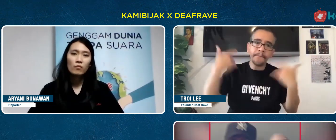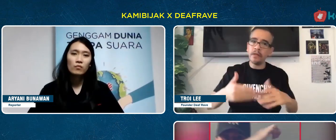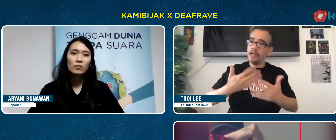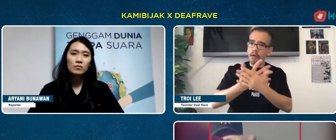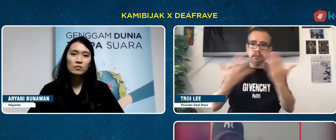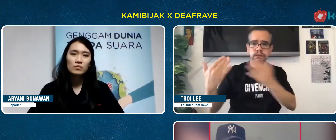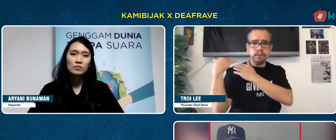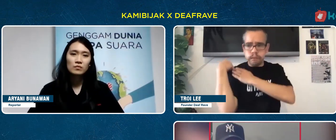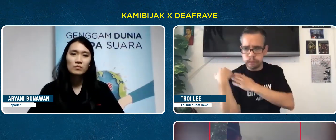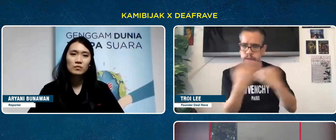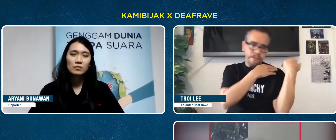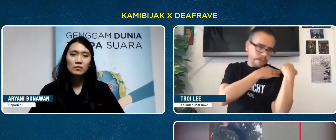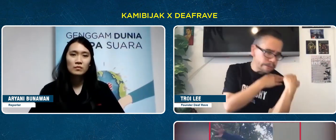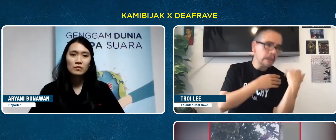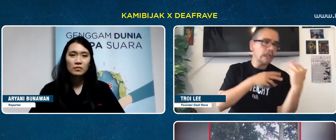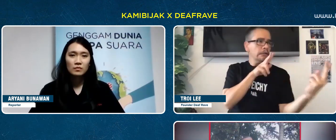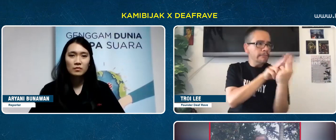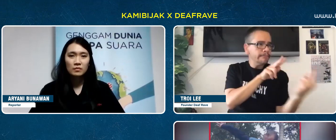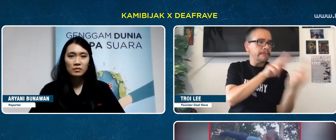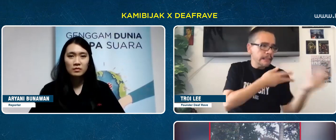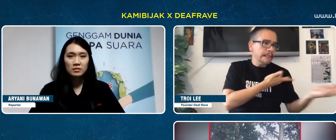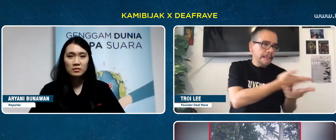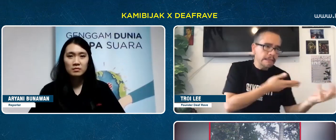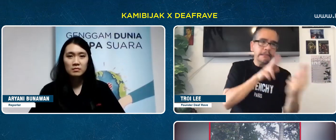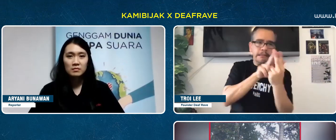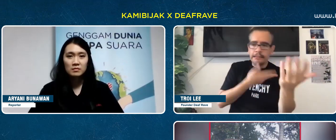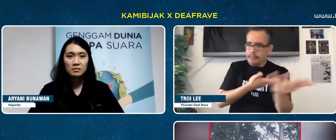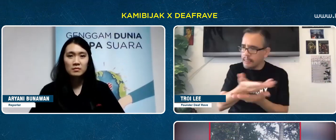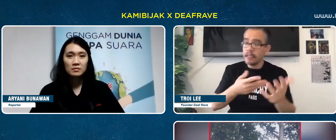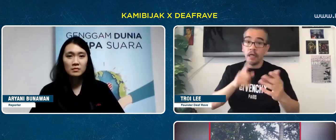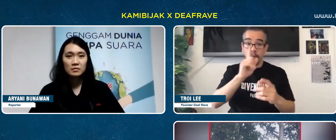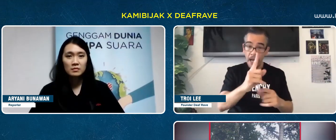Lots of interacting with people.